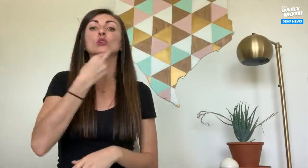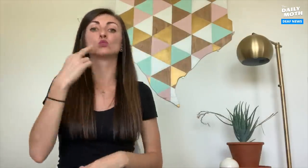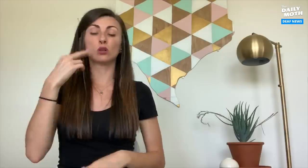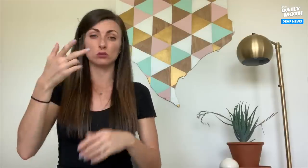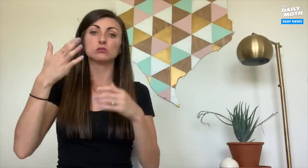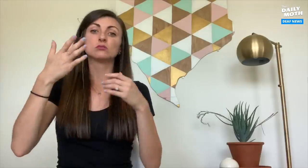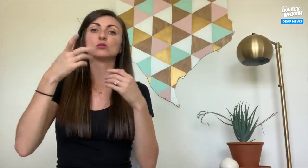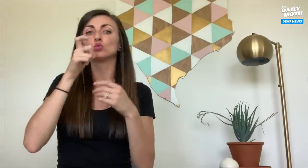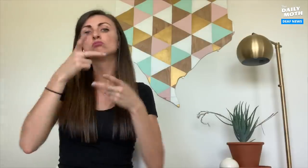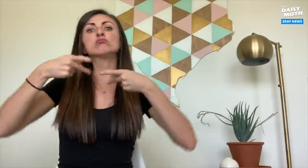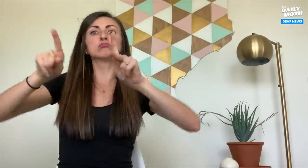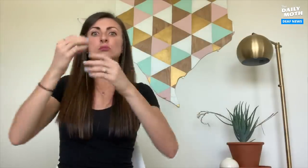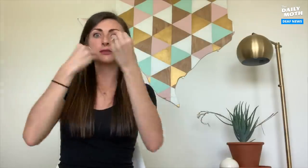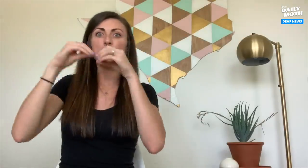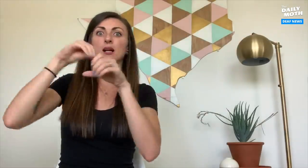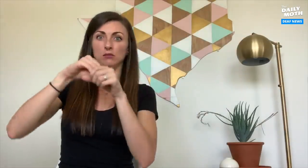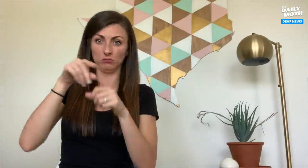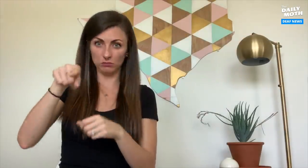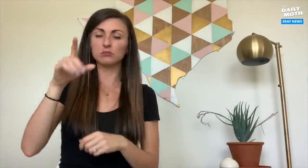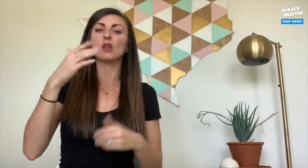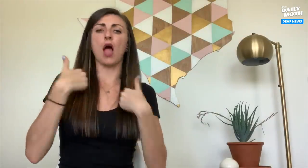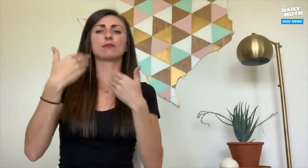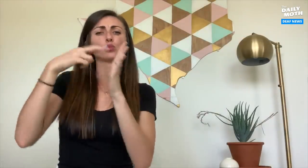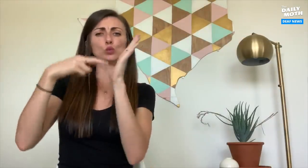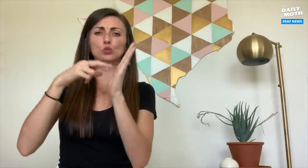Also, those restaurants who are allowing dine-ins have to abide